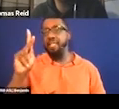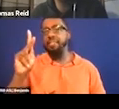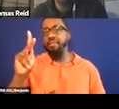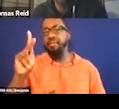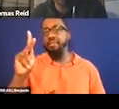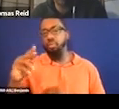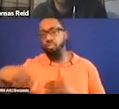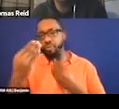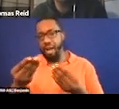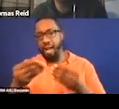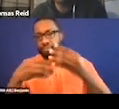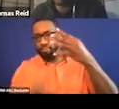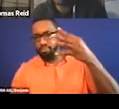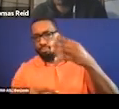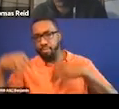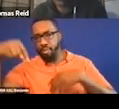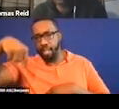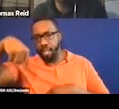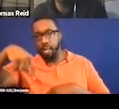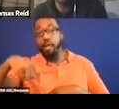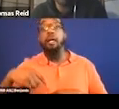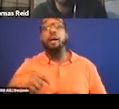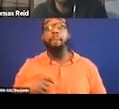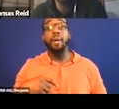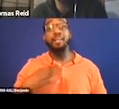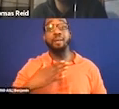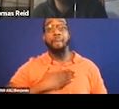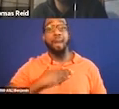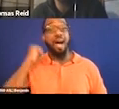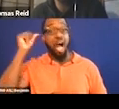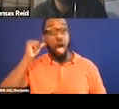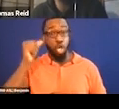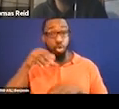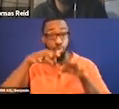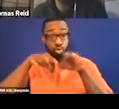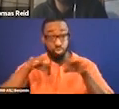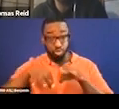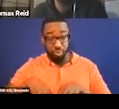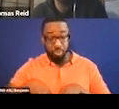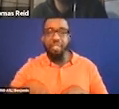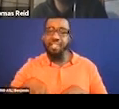com and as I said on the podcast that's REID like my last name and there's a whole lot to talk about on this